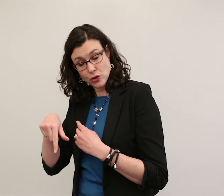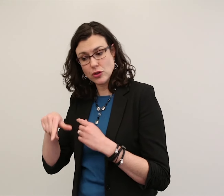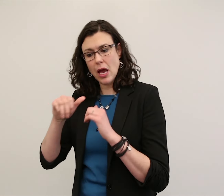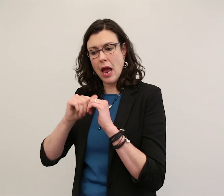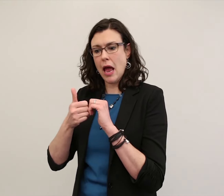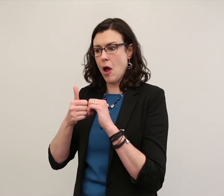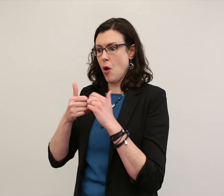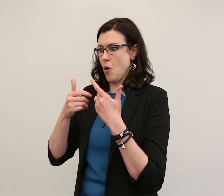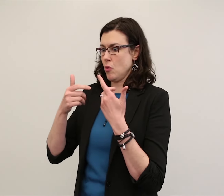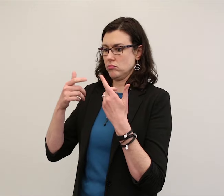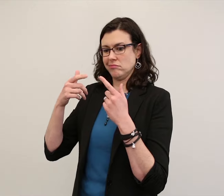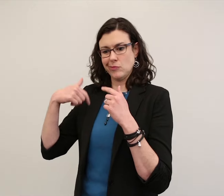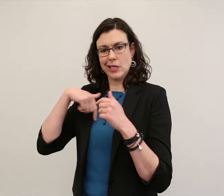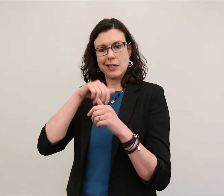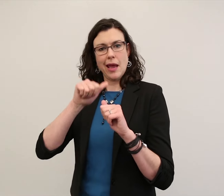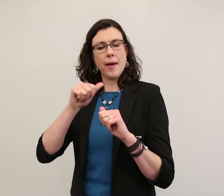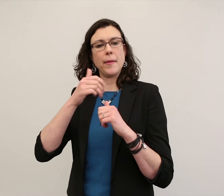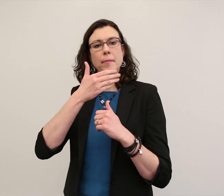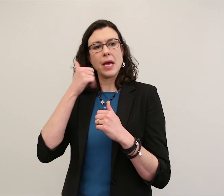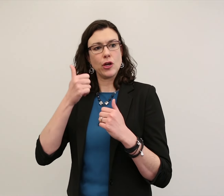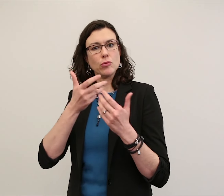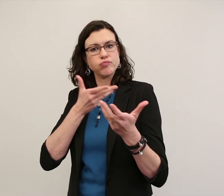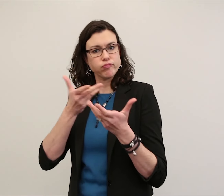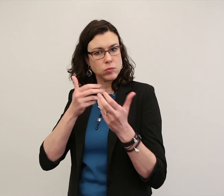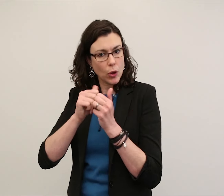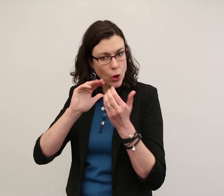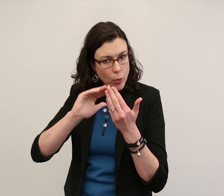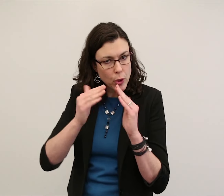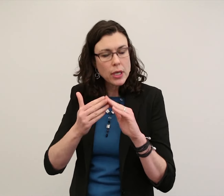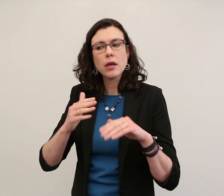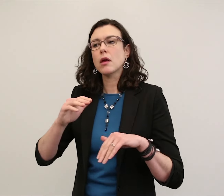We want to learn how we can better engage the community